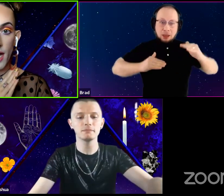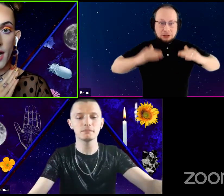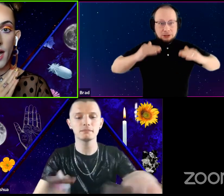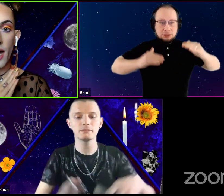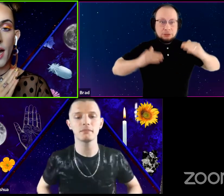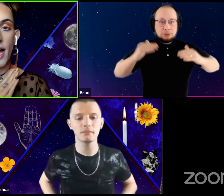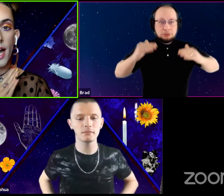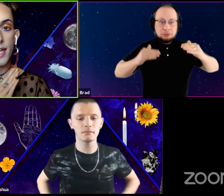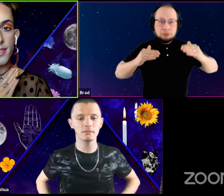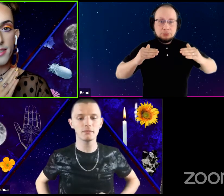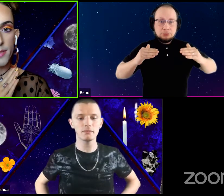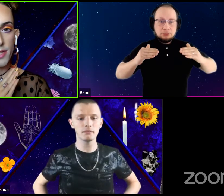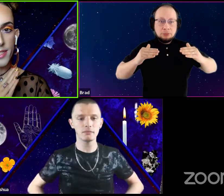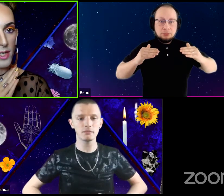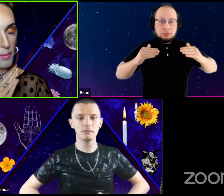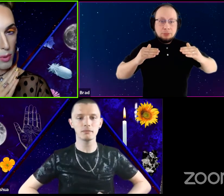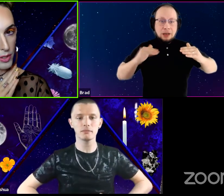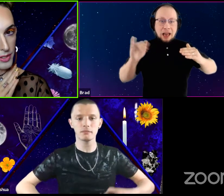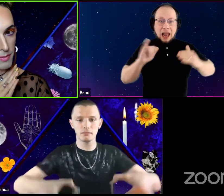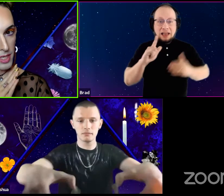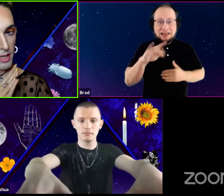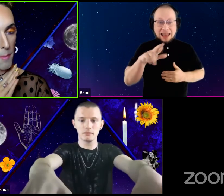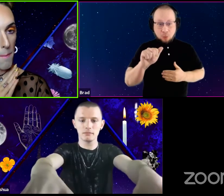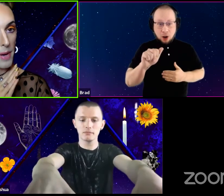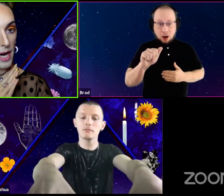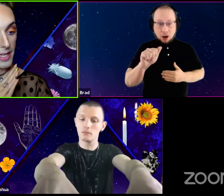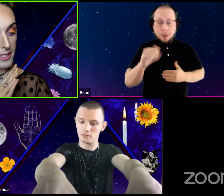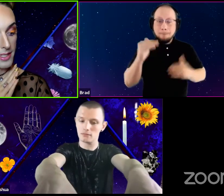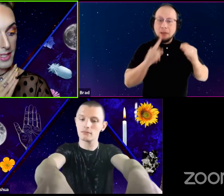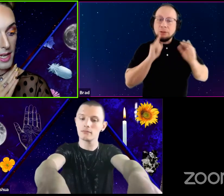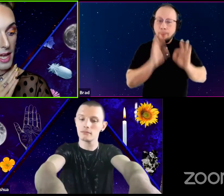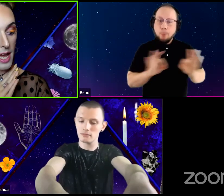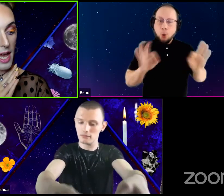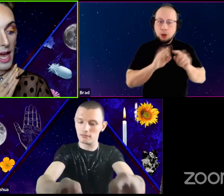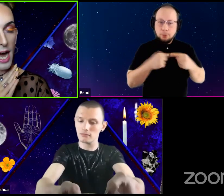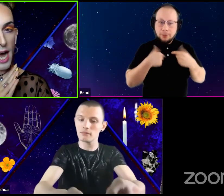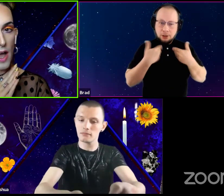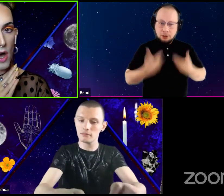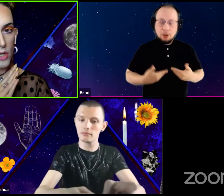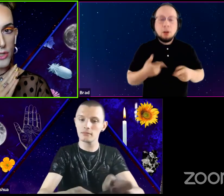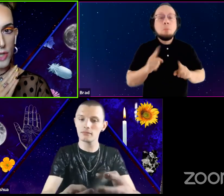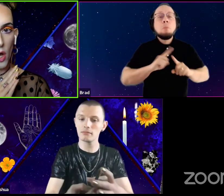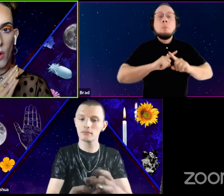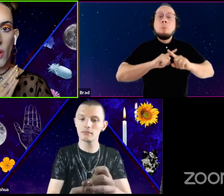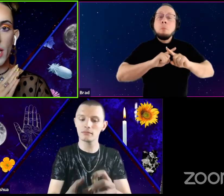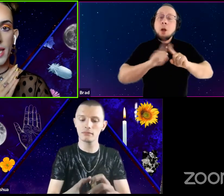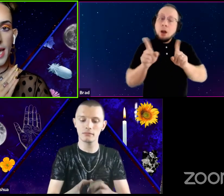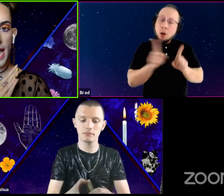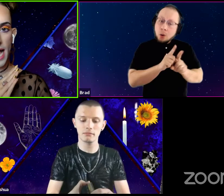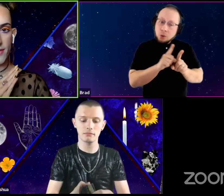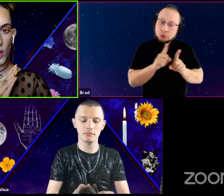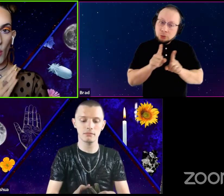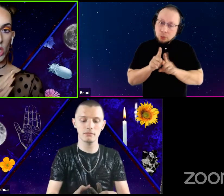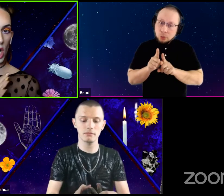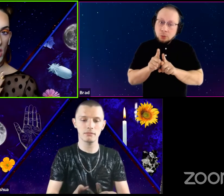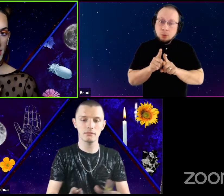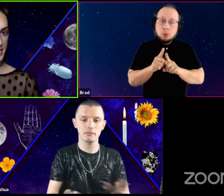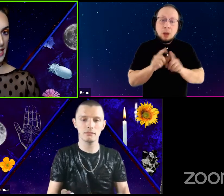as a Libra that's very important to me but, I also can have like workaholic tendencies.